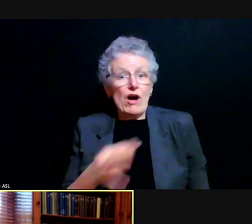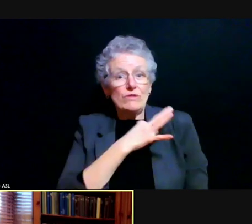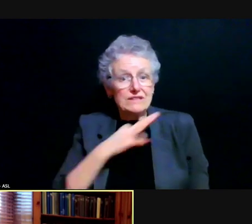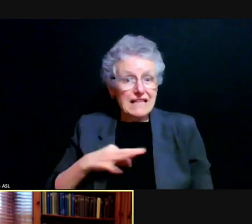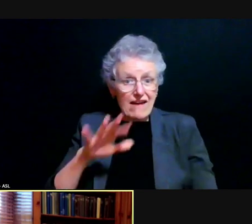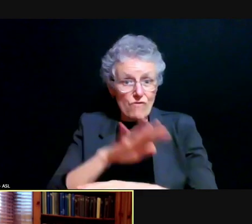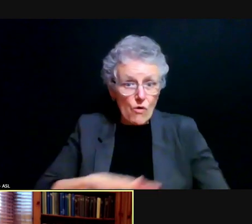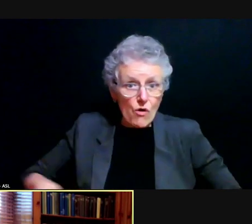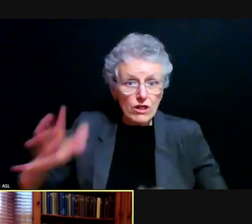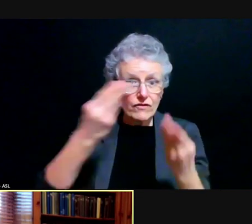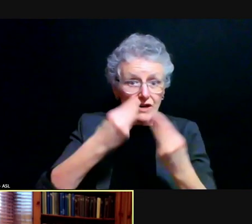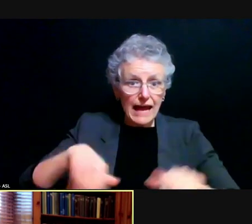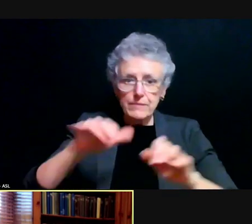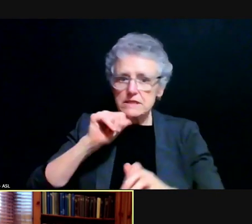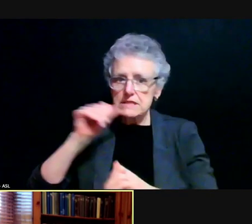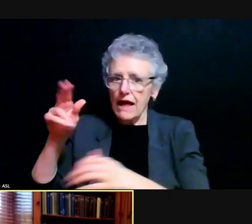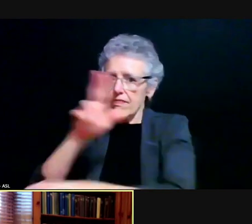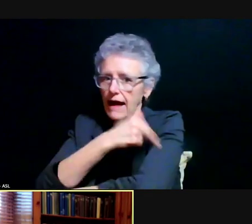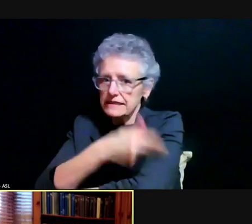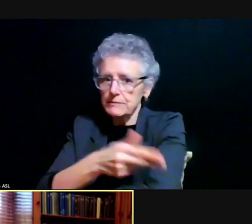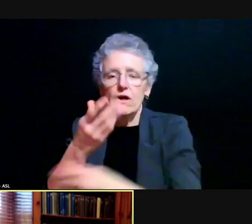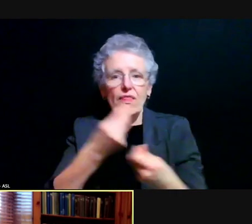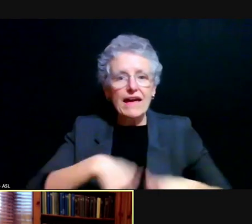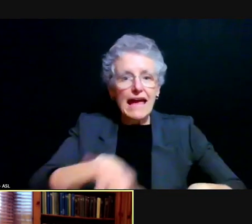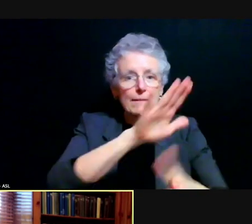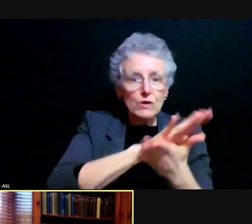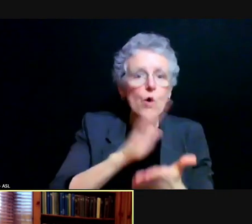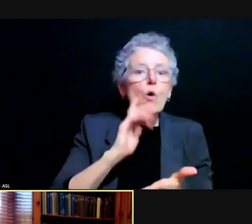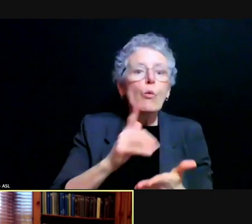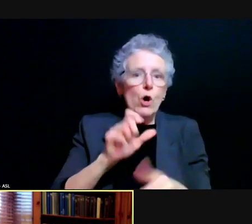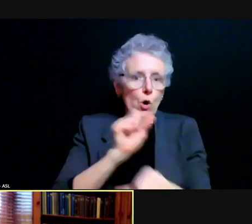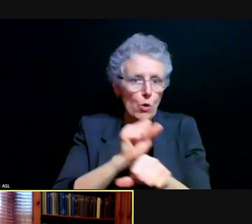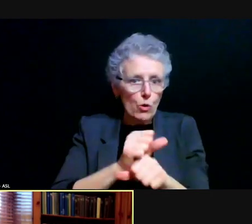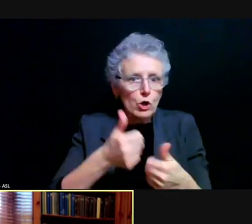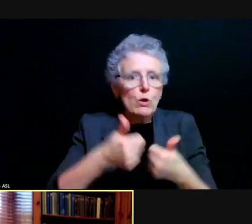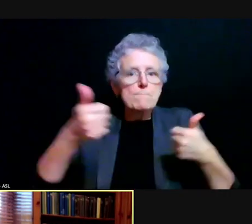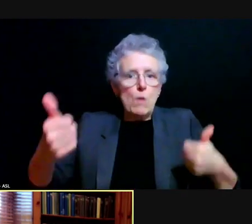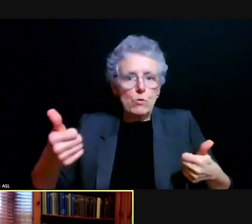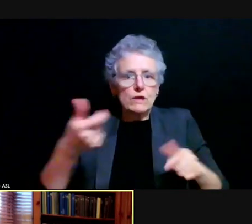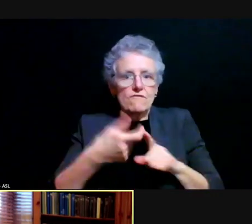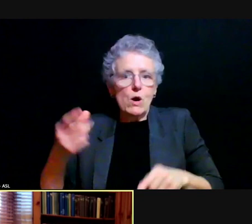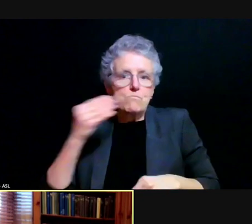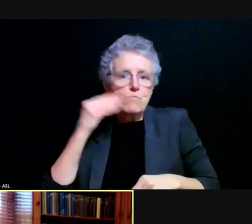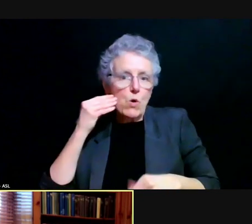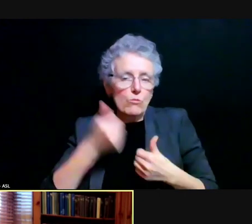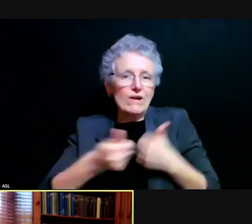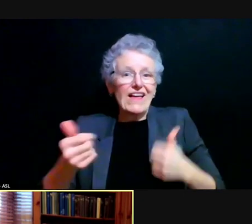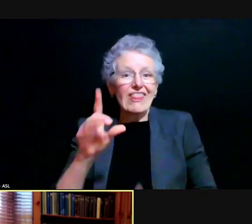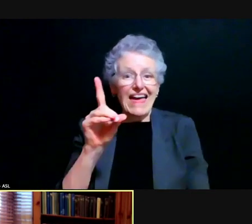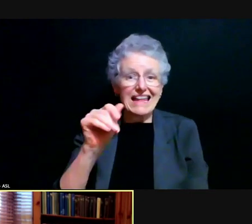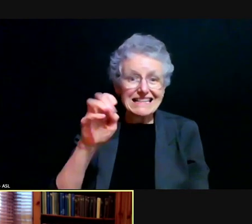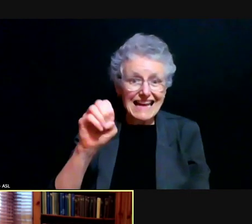as opposed to the health system will continue to work remotely through that date in late June that we've already told everybody